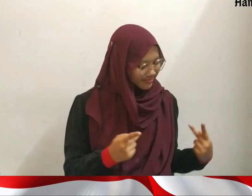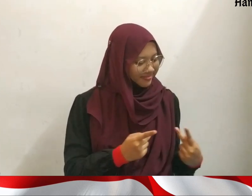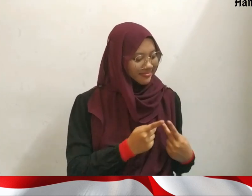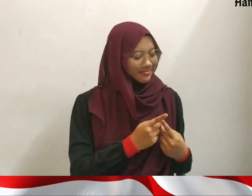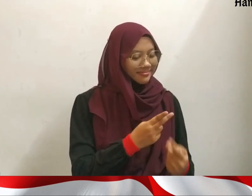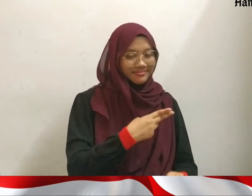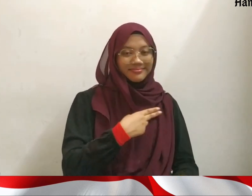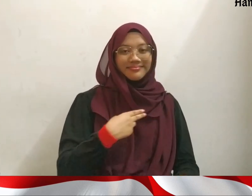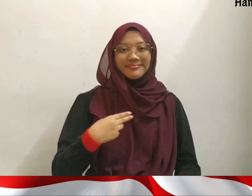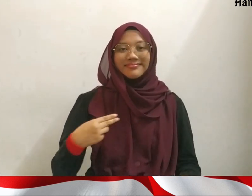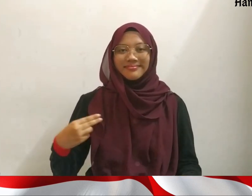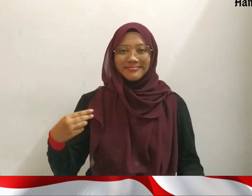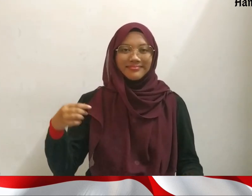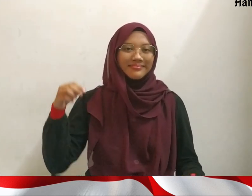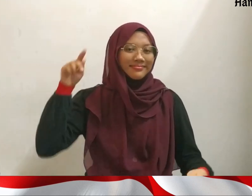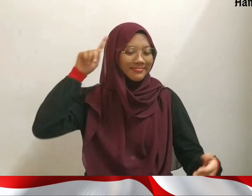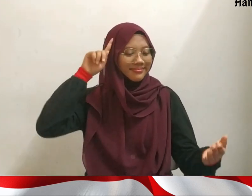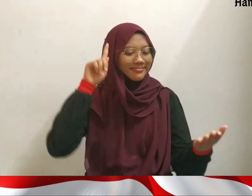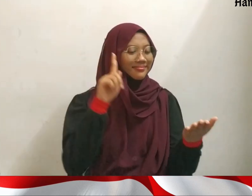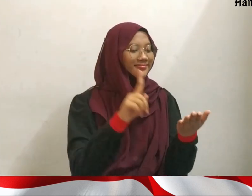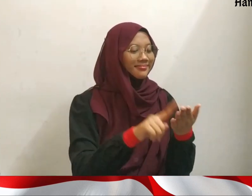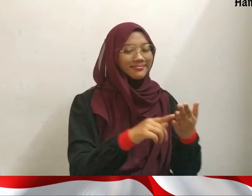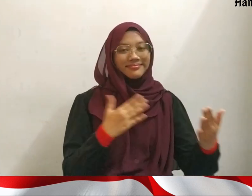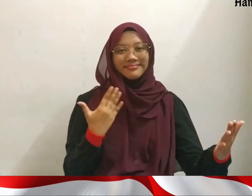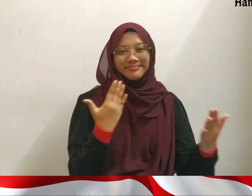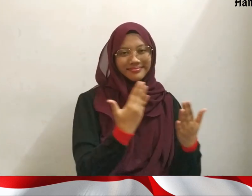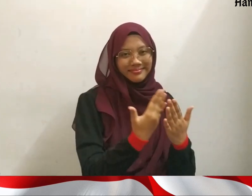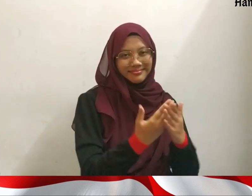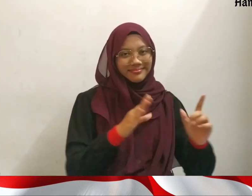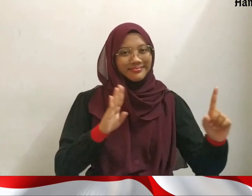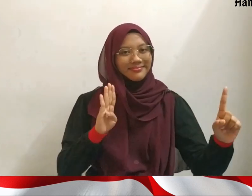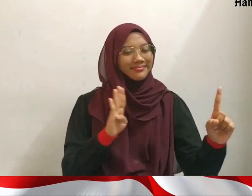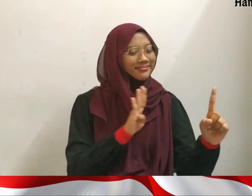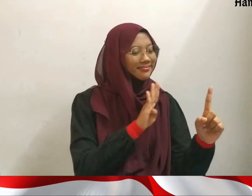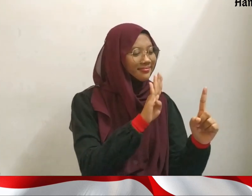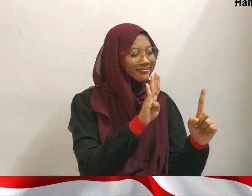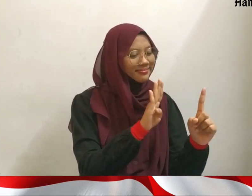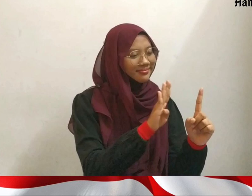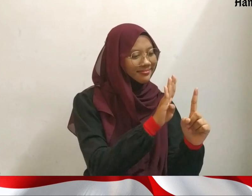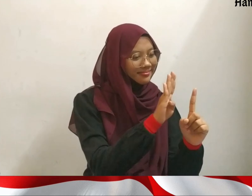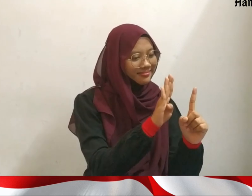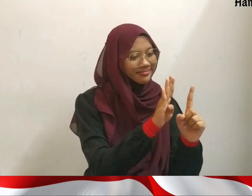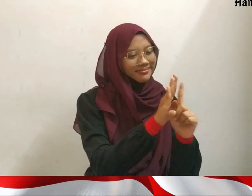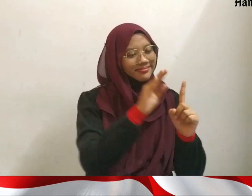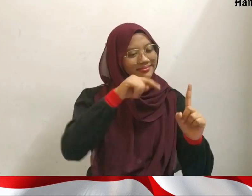Hidden dreams, I began to run for it